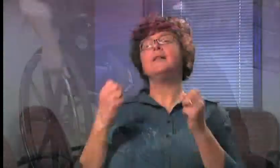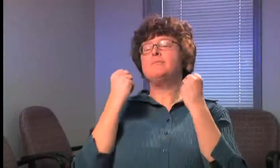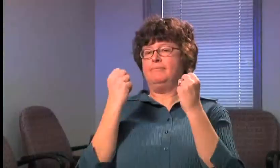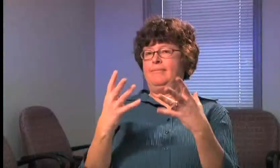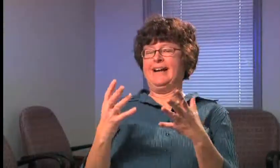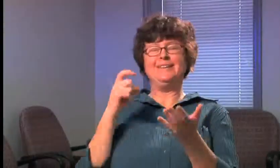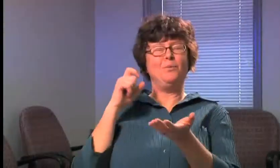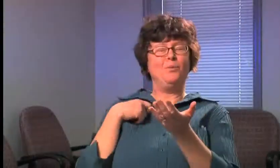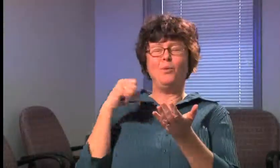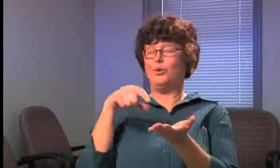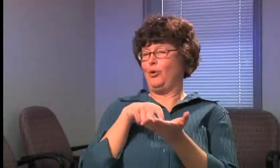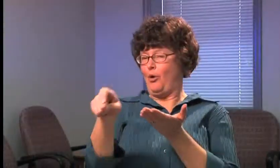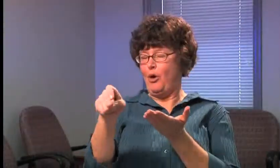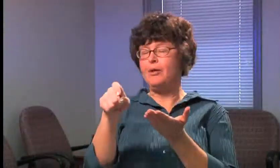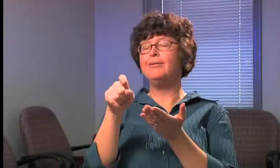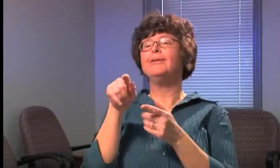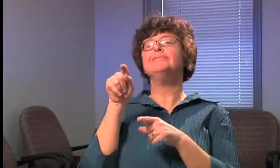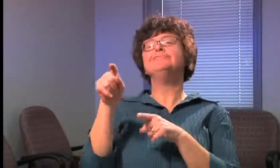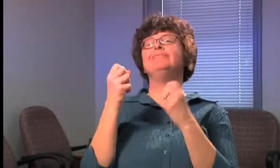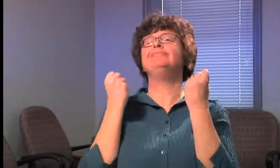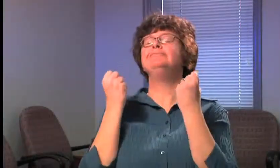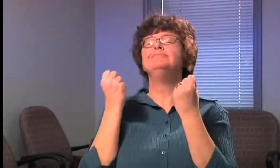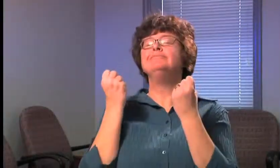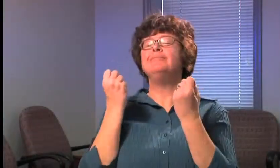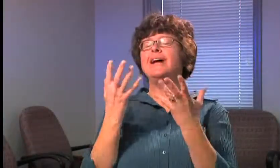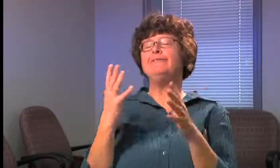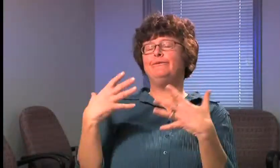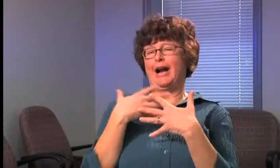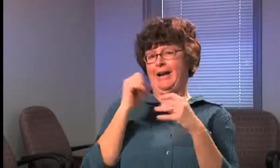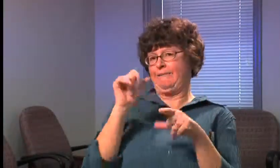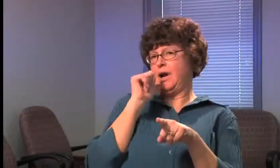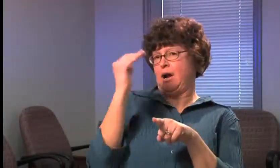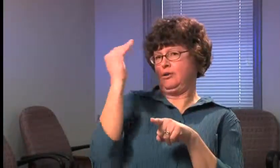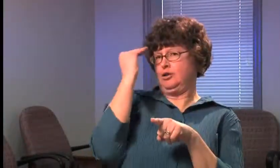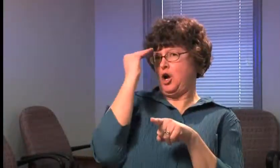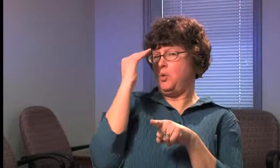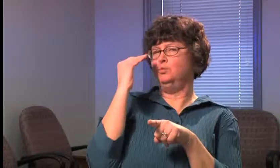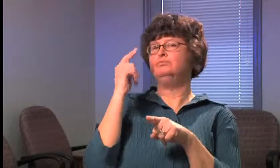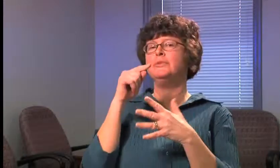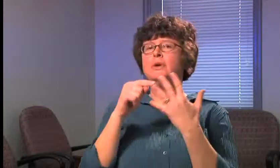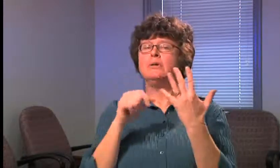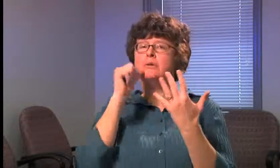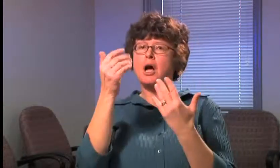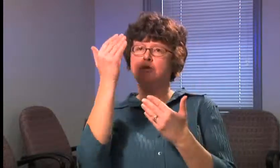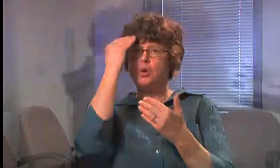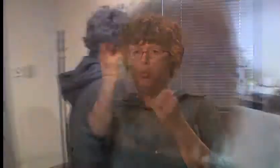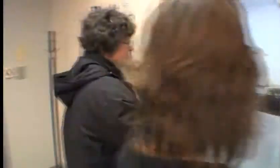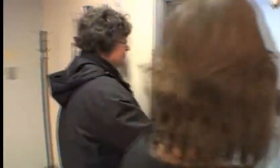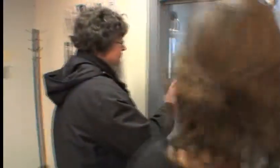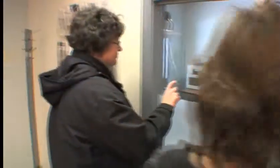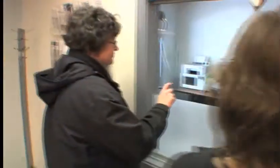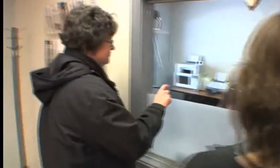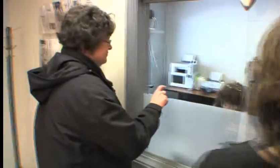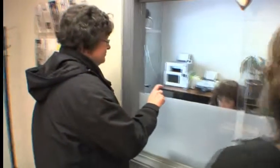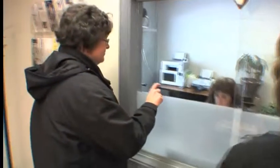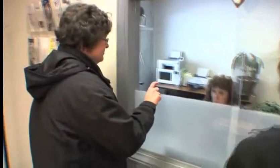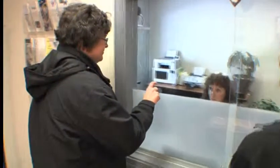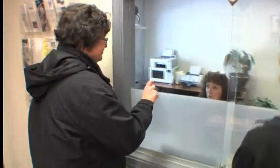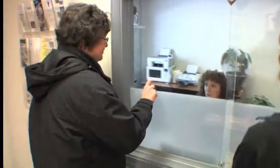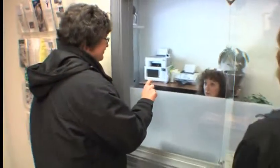MANY DEAF WOMEN WHO HAVE EXPERIENCED SEXUAL OR DOMESTIC VIOLENCE WOULD NOT CALL FOR SERVICES,